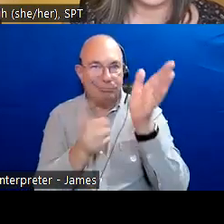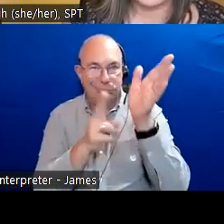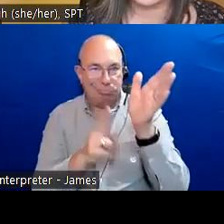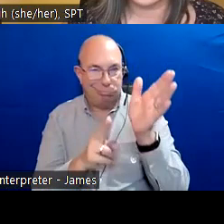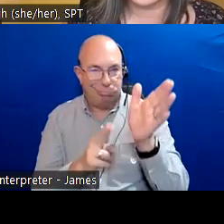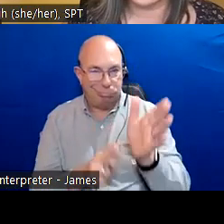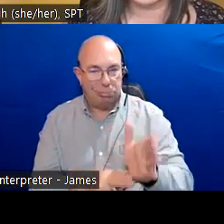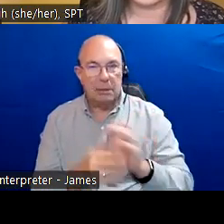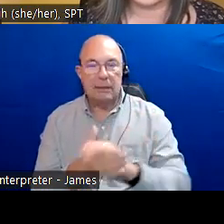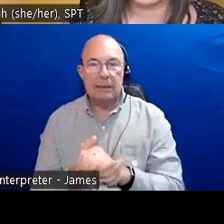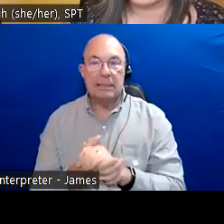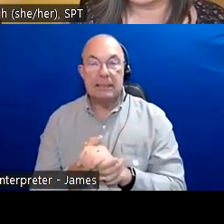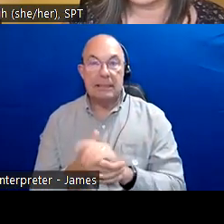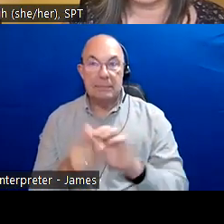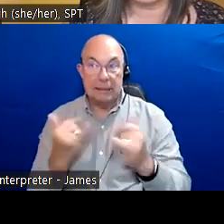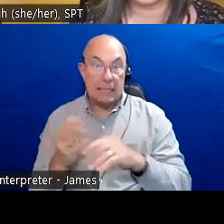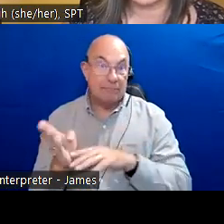Hello everybody. Thank you for joining today.